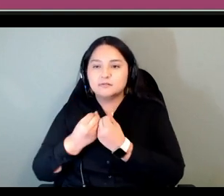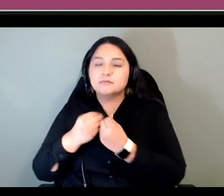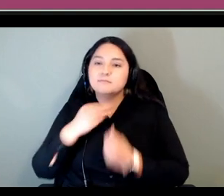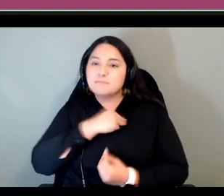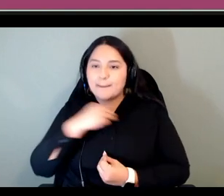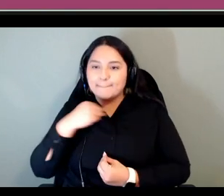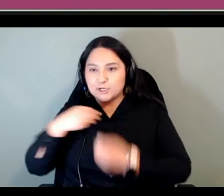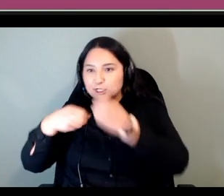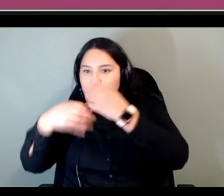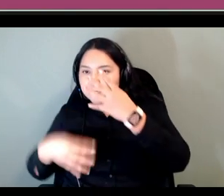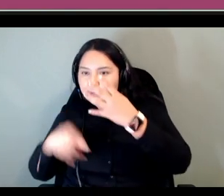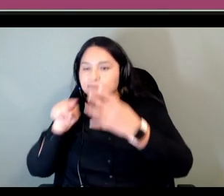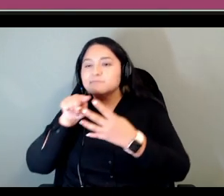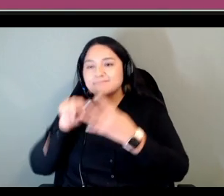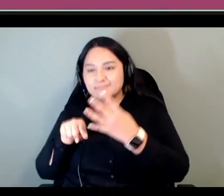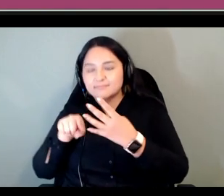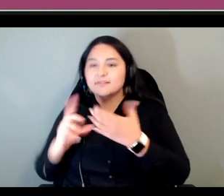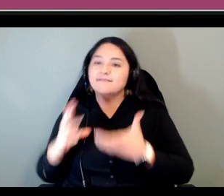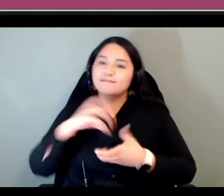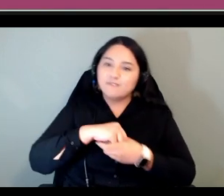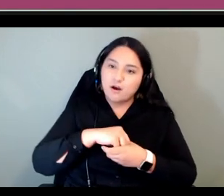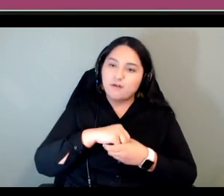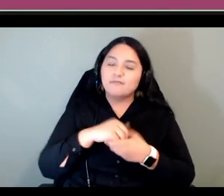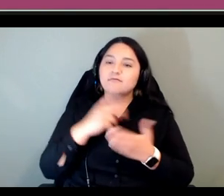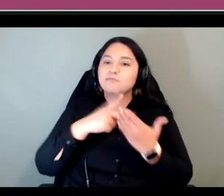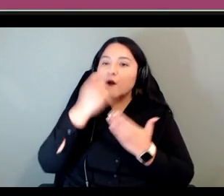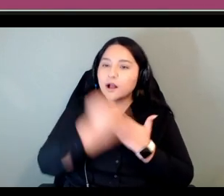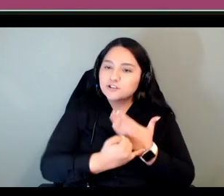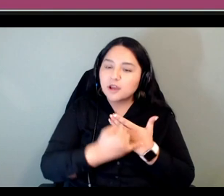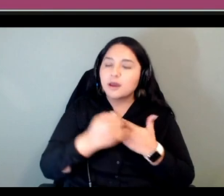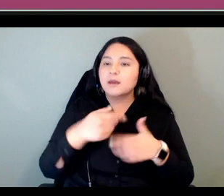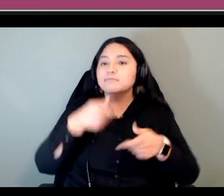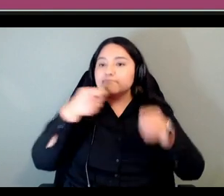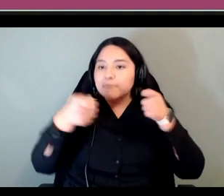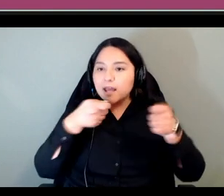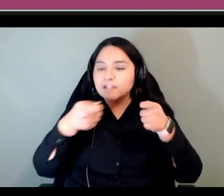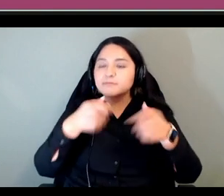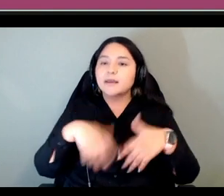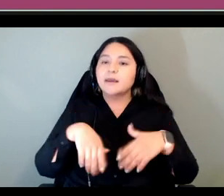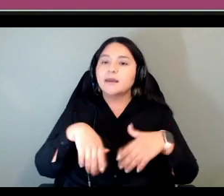aspects of the project project management writing the curriculum doing the documentation